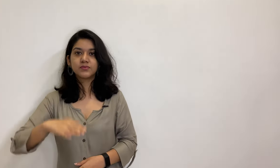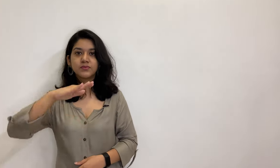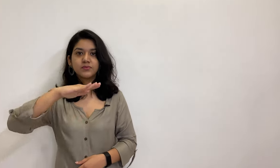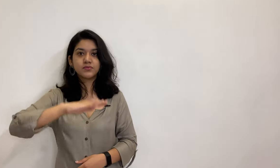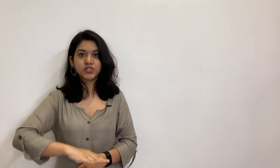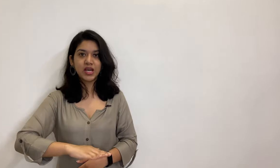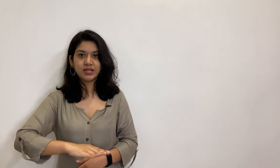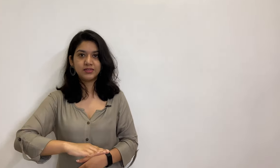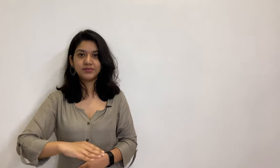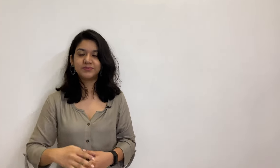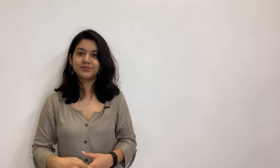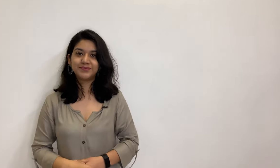Child